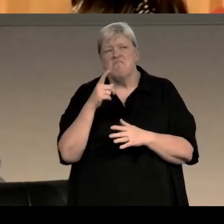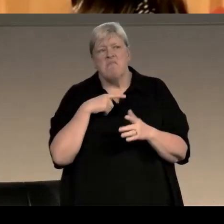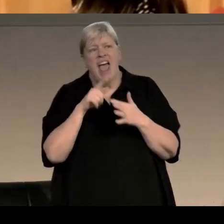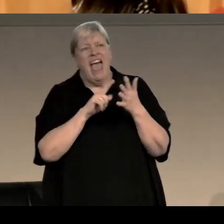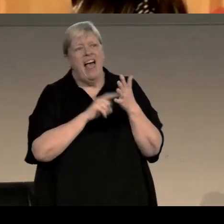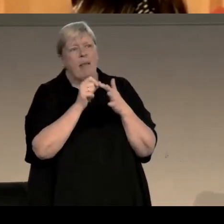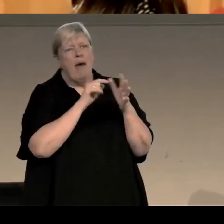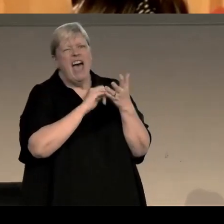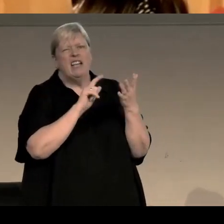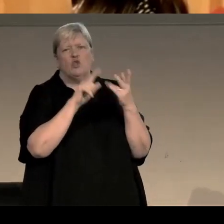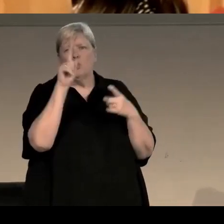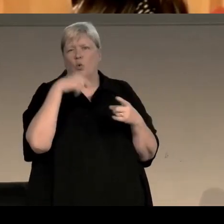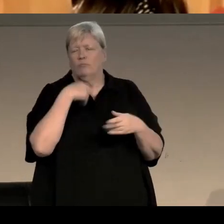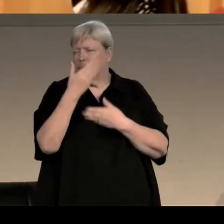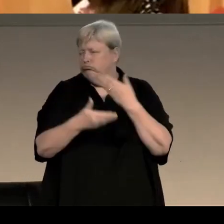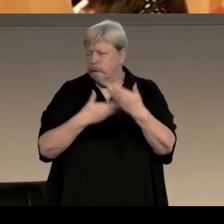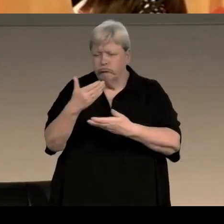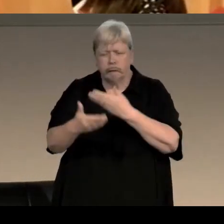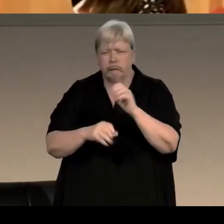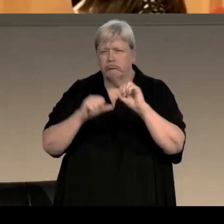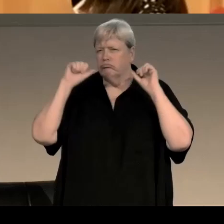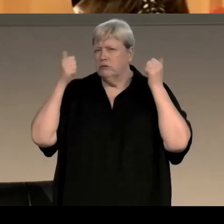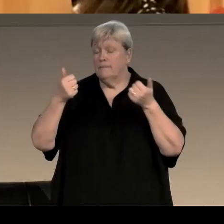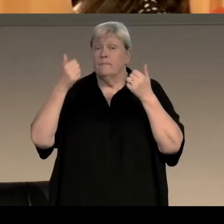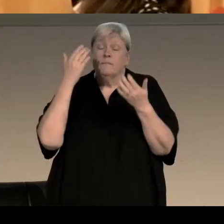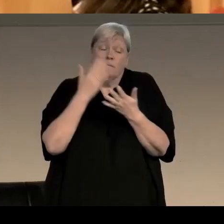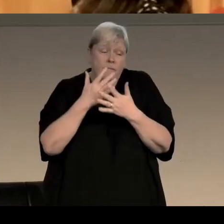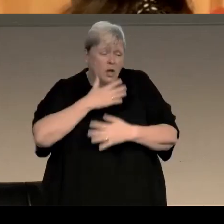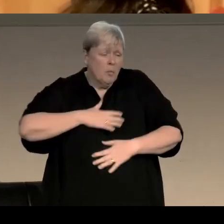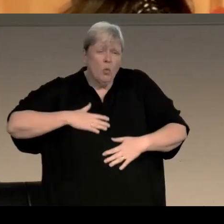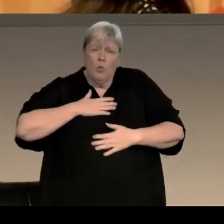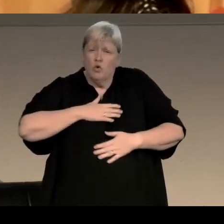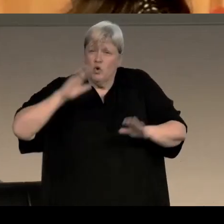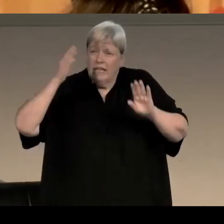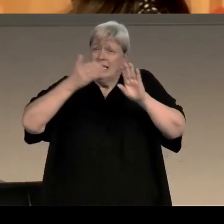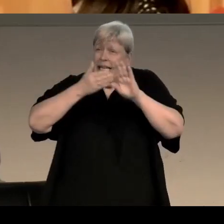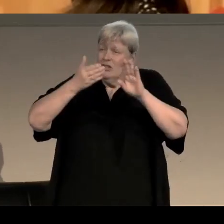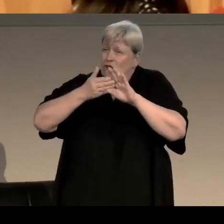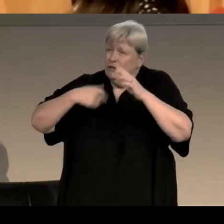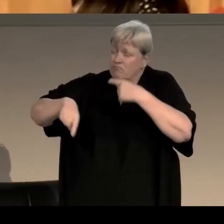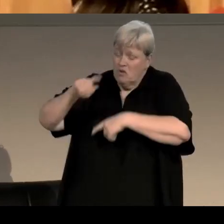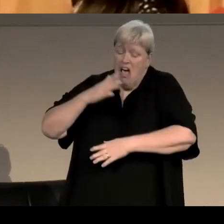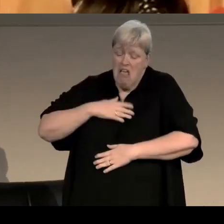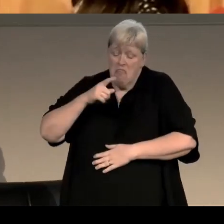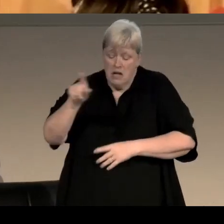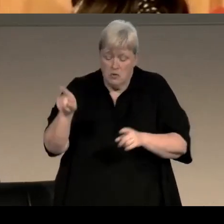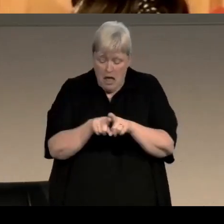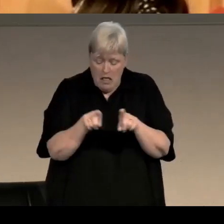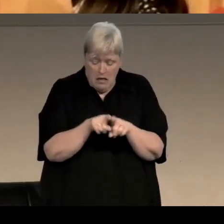It's a great narrative but there's also a real emotional intensity in those books as well, that I like.